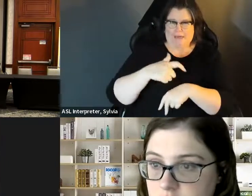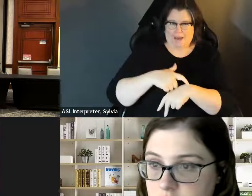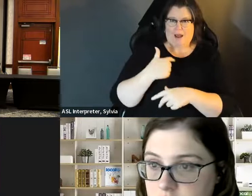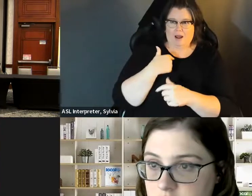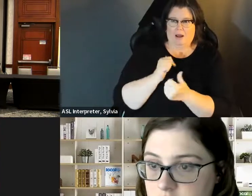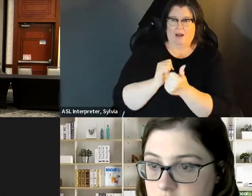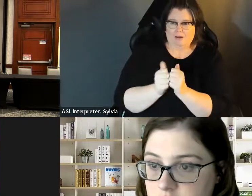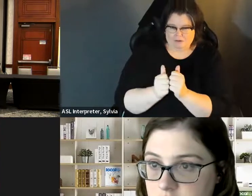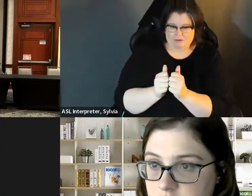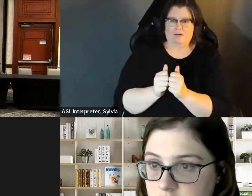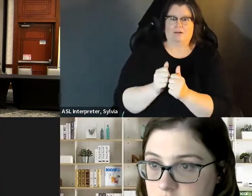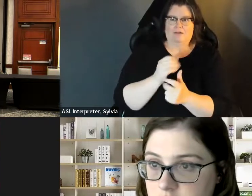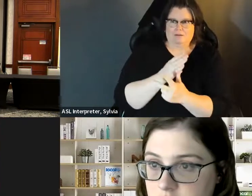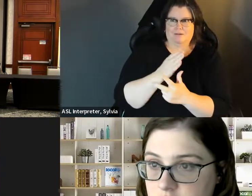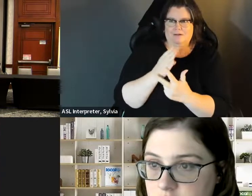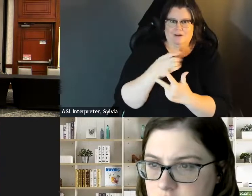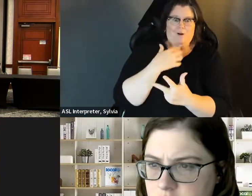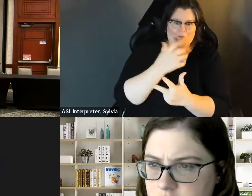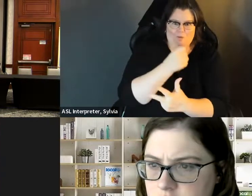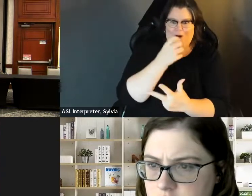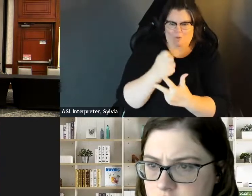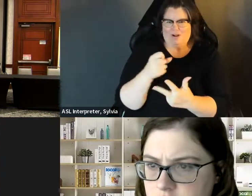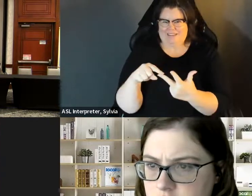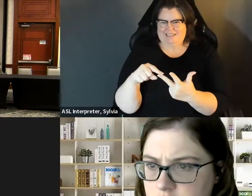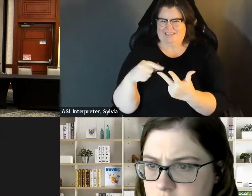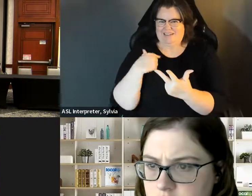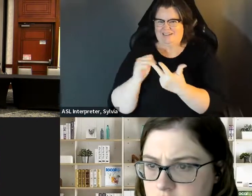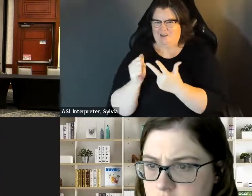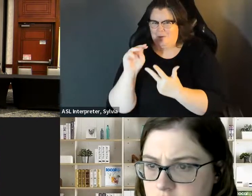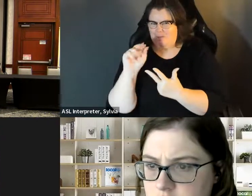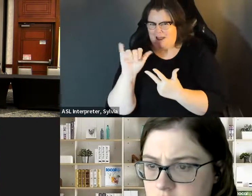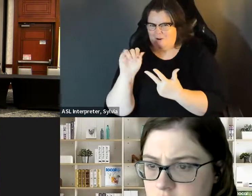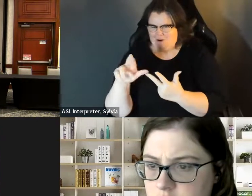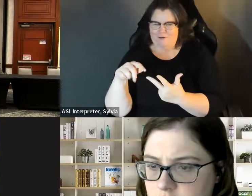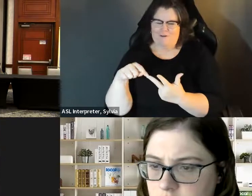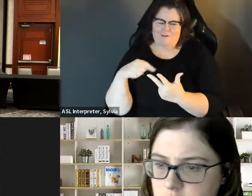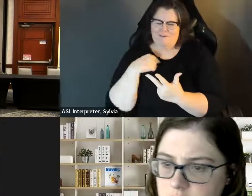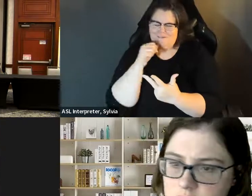far as one of the barriers that was for me with my two victorious campaigns and my last race in 2016 when I ran